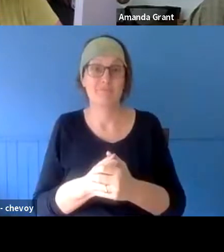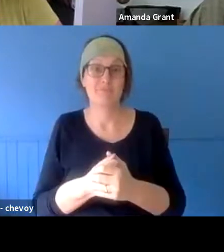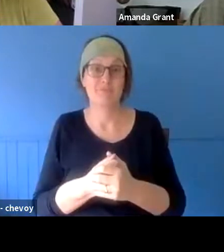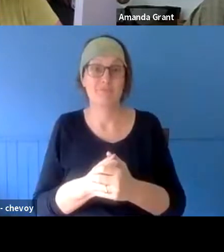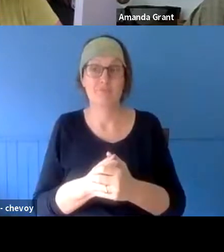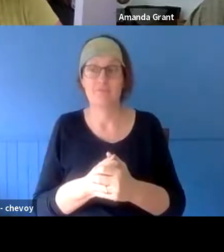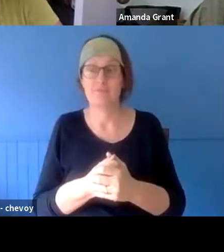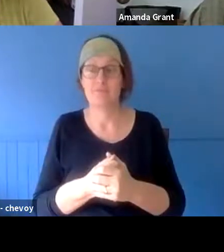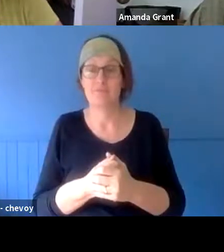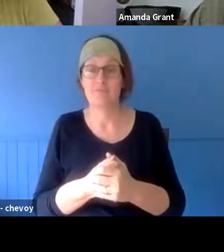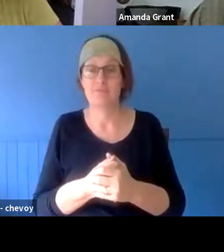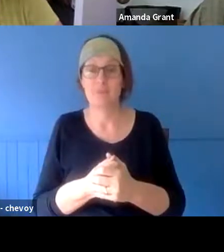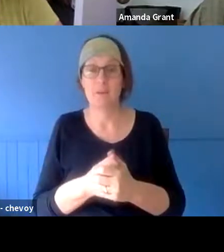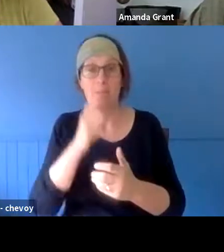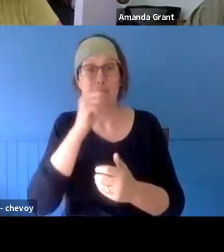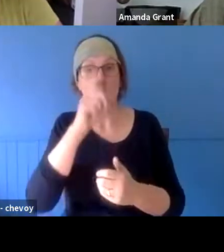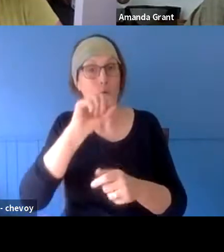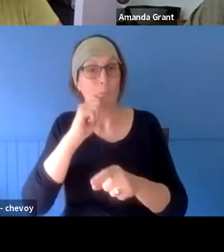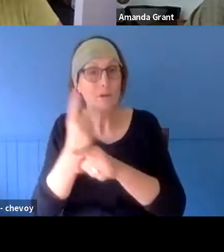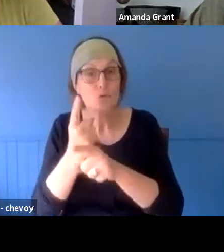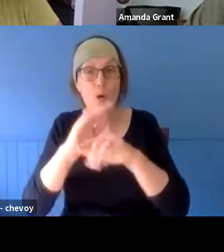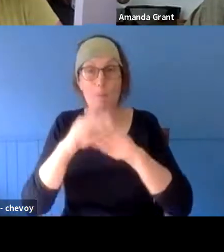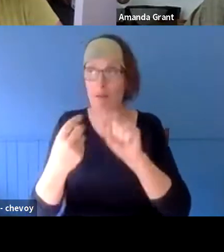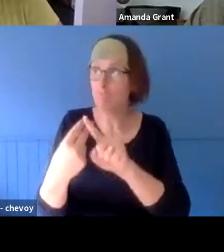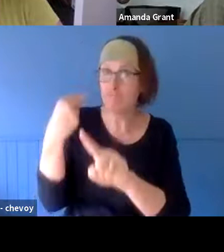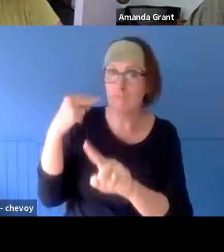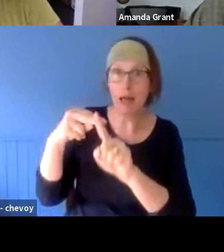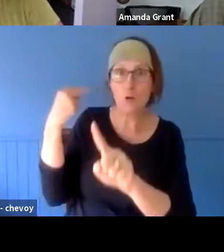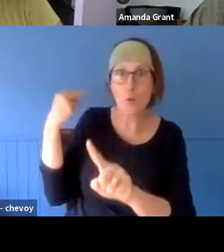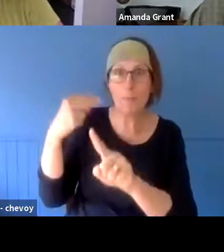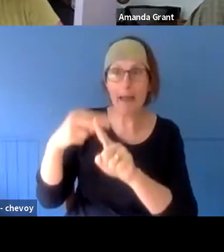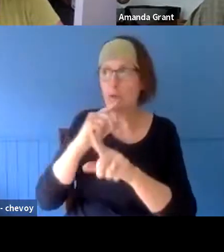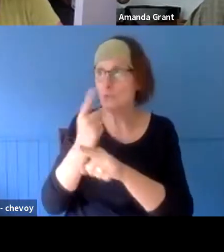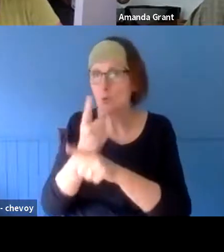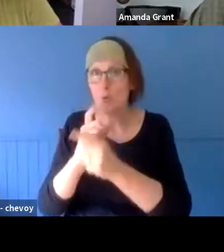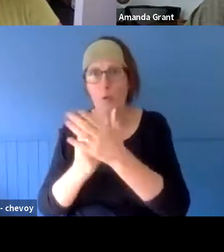talk about all these things. Just to slip in one disappointing thing in